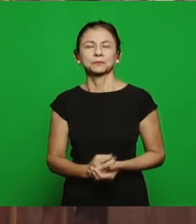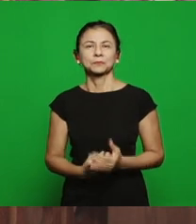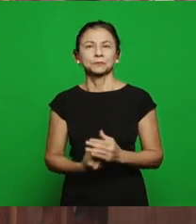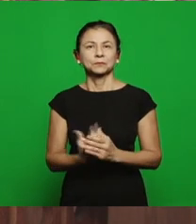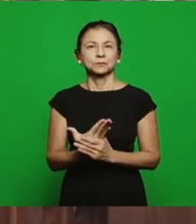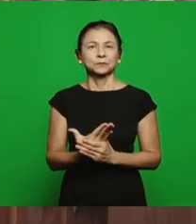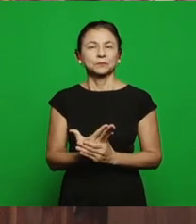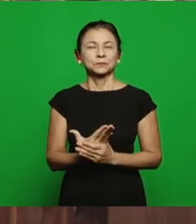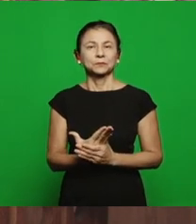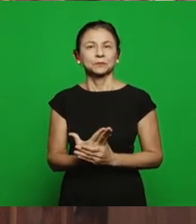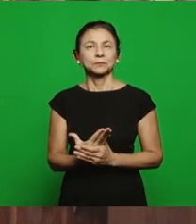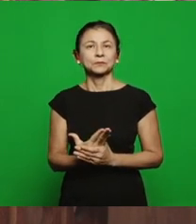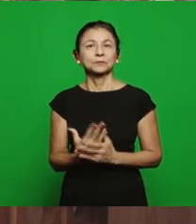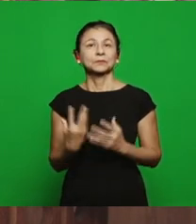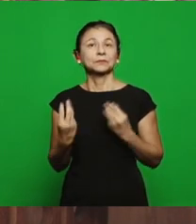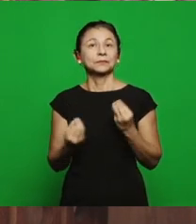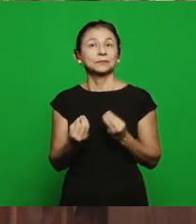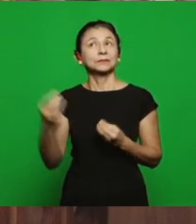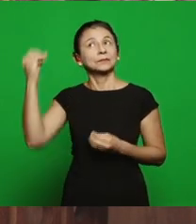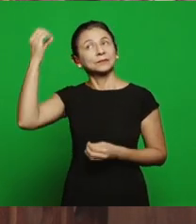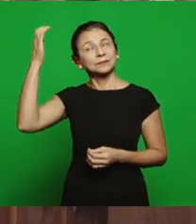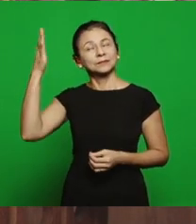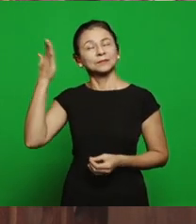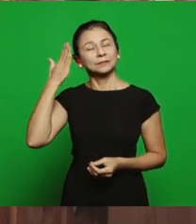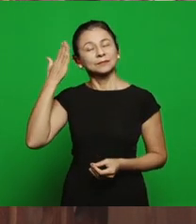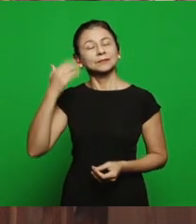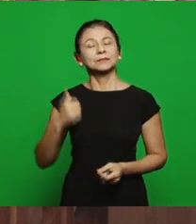important, the church lives this moment